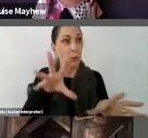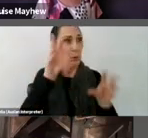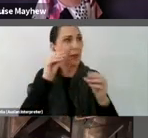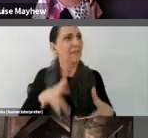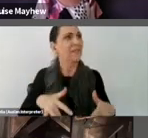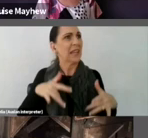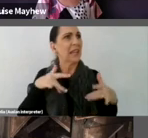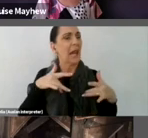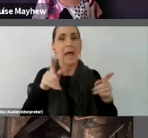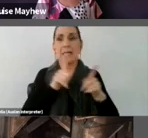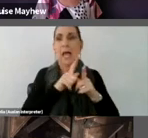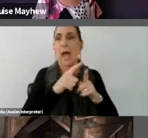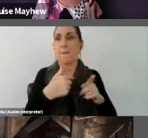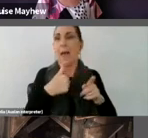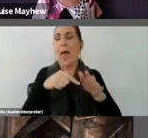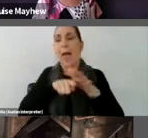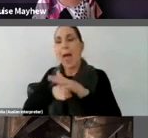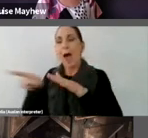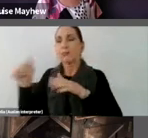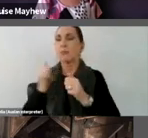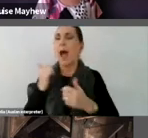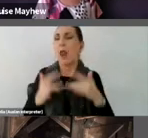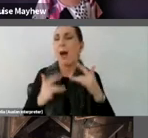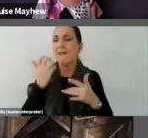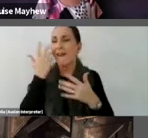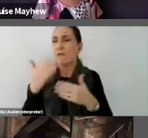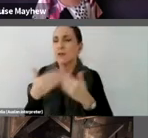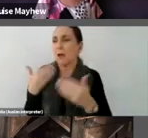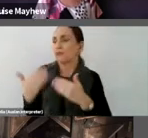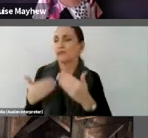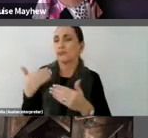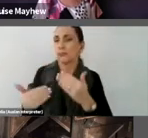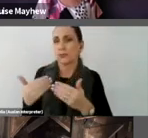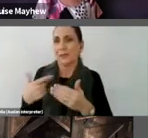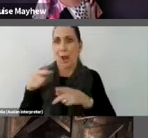think about ways that we can behave differently, but to do so with kindness